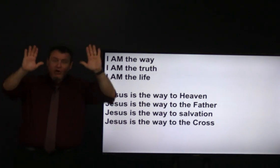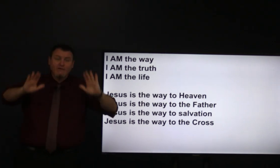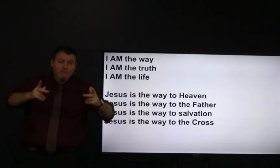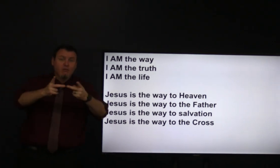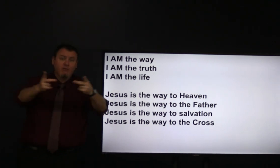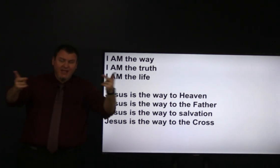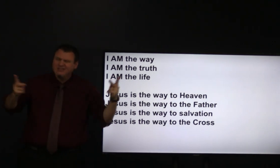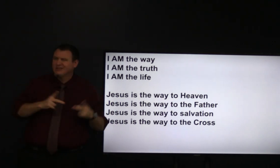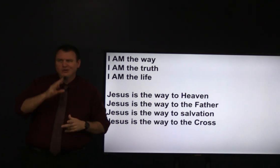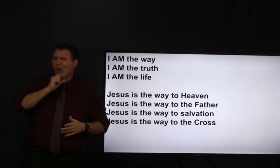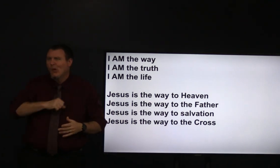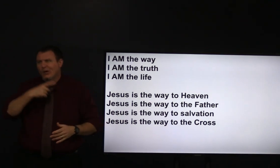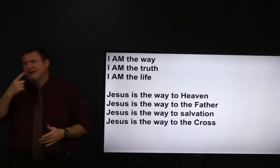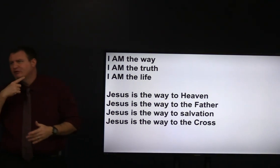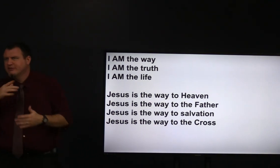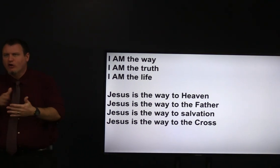Heaven is a wonderful place